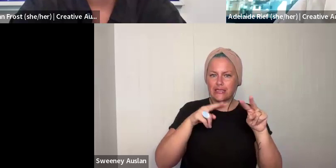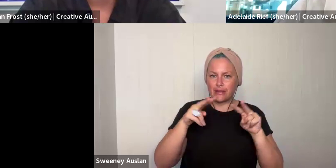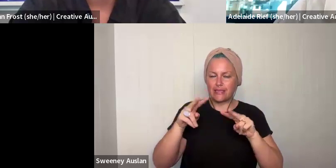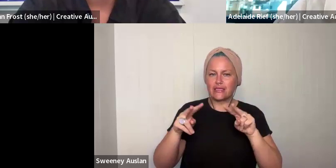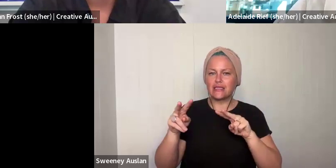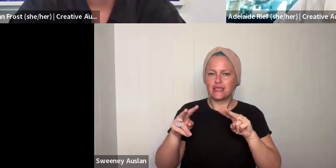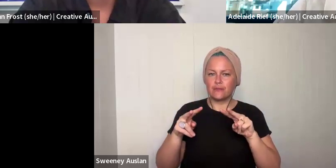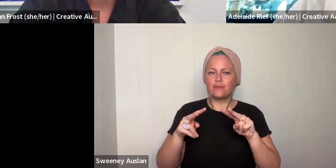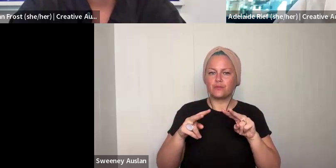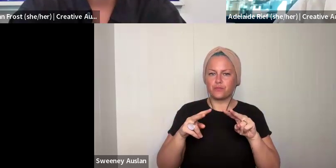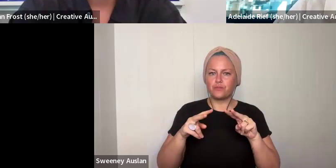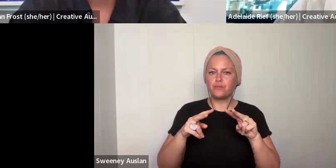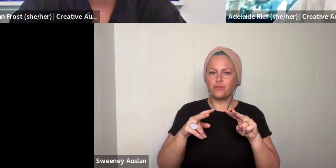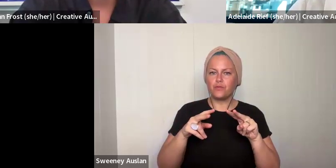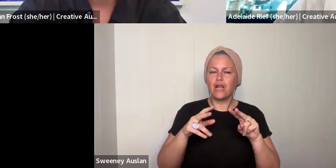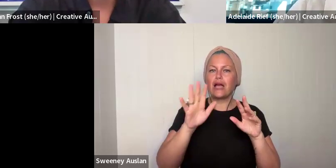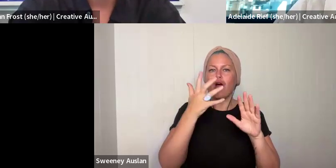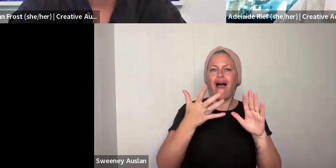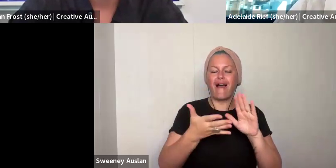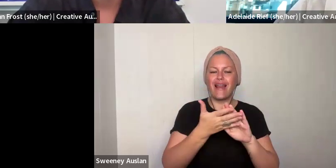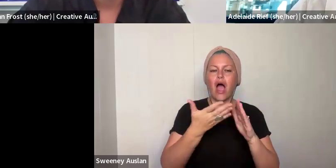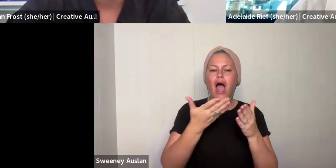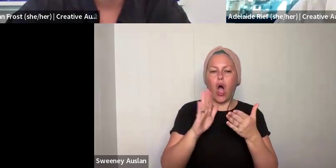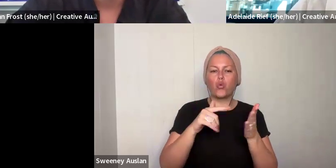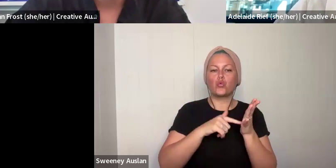sorry. Under how to apply